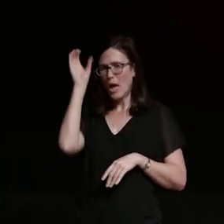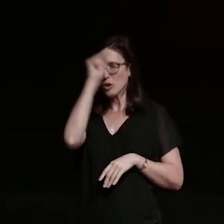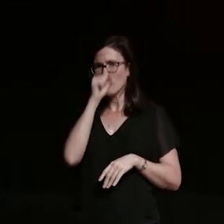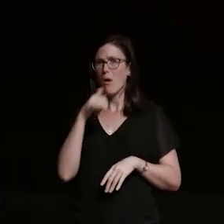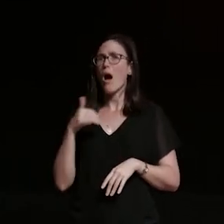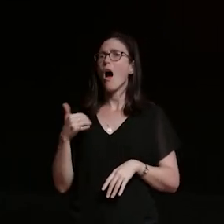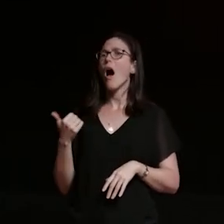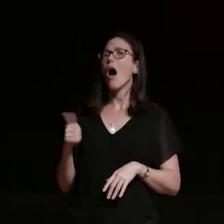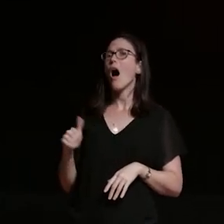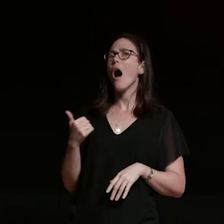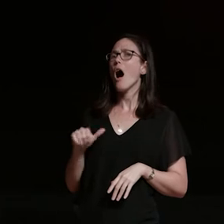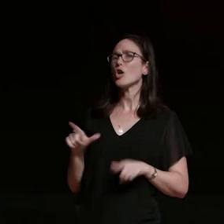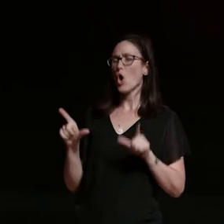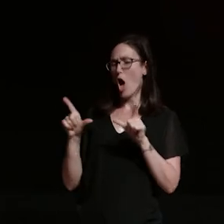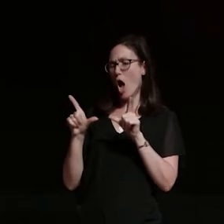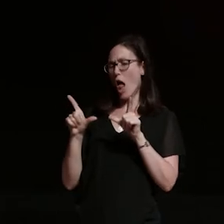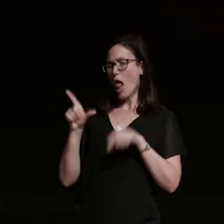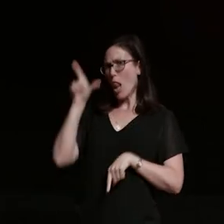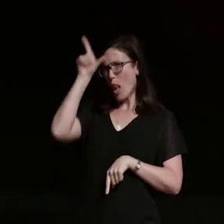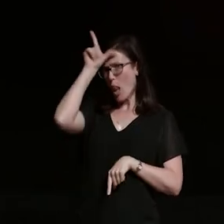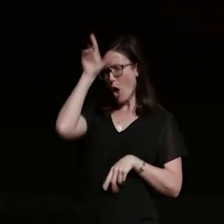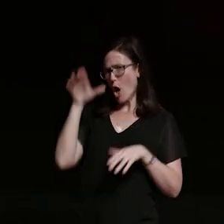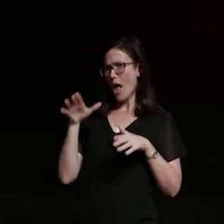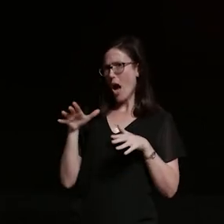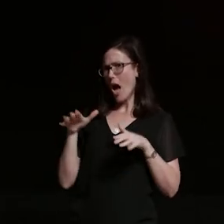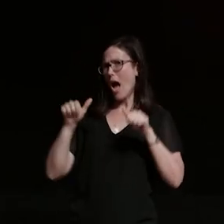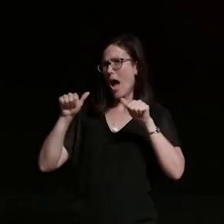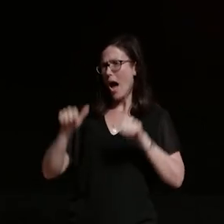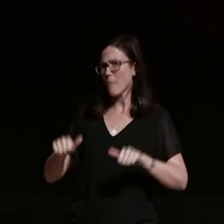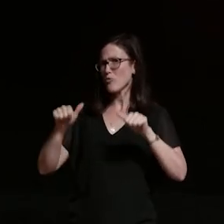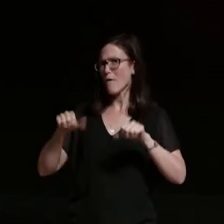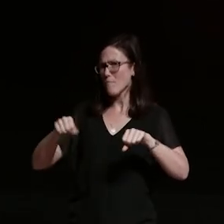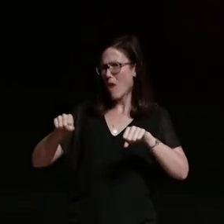of those learner approved ducati scramblers that they just released in those cute colors yeah no